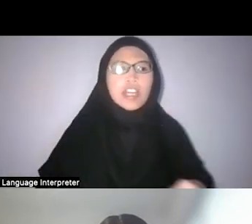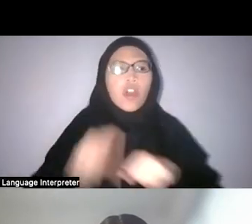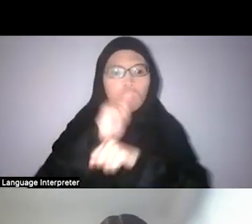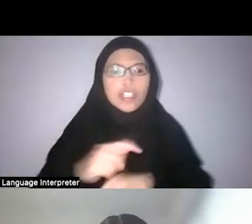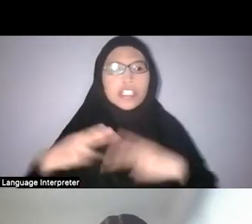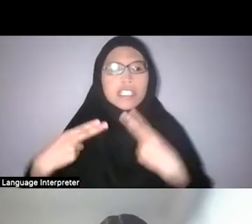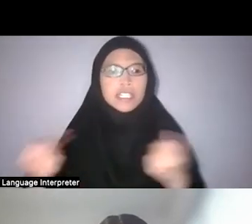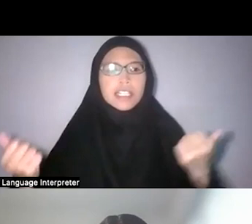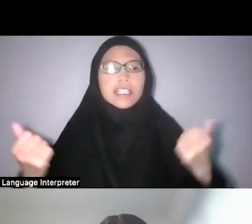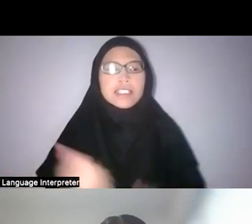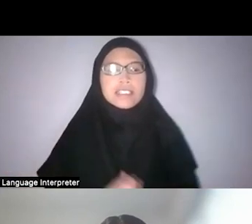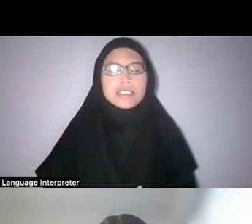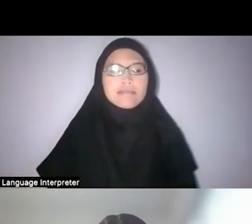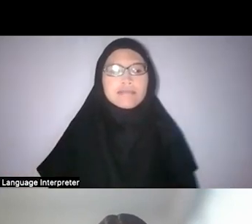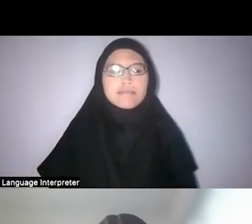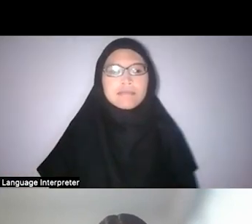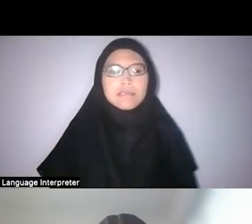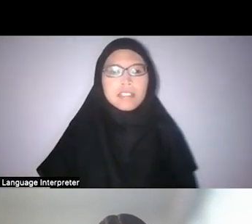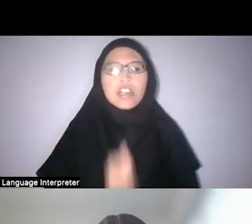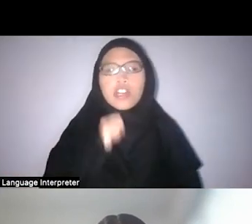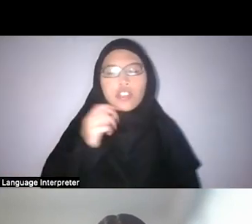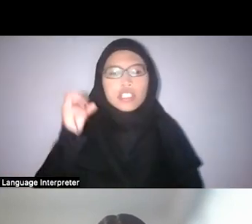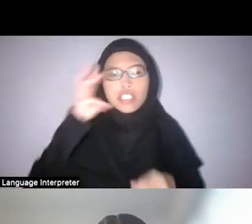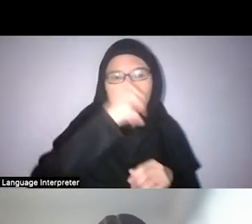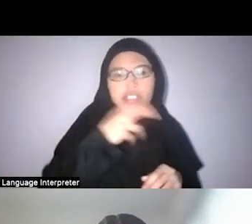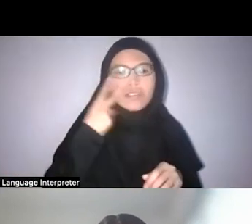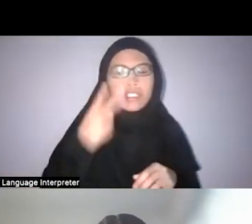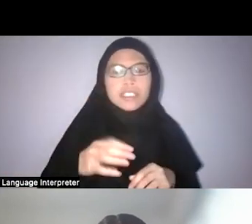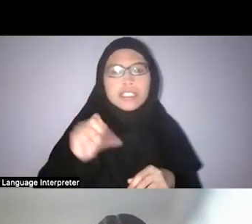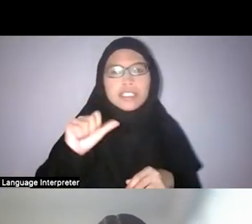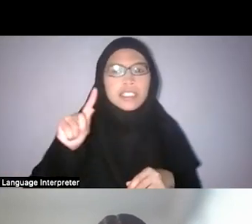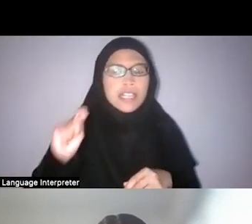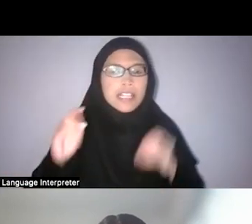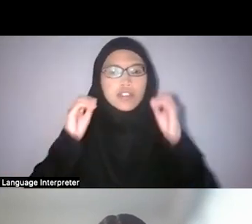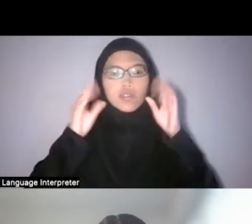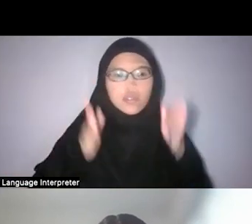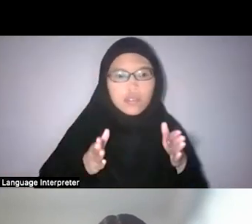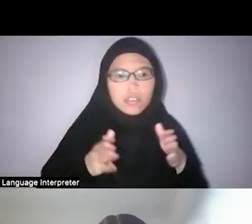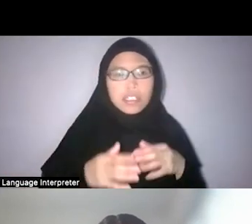So, it’s not strange to see a silat guru is often a religious leader